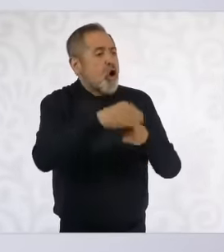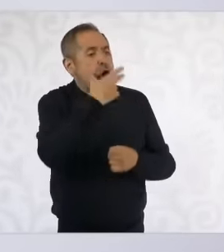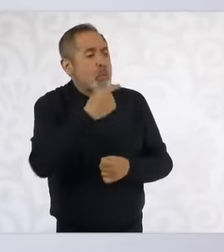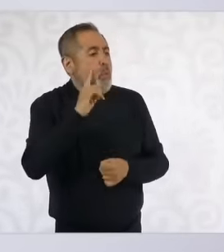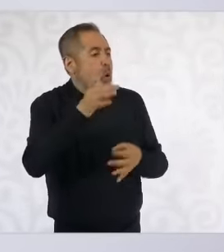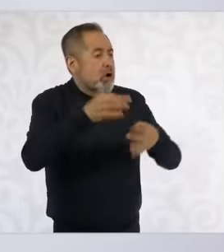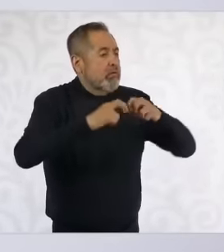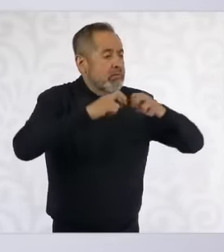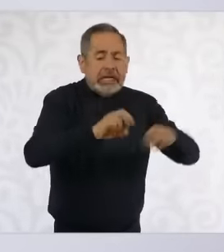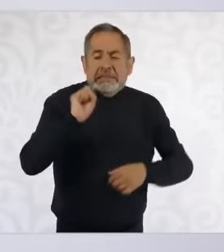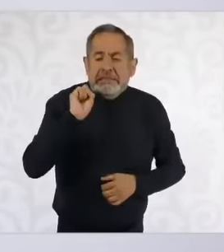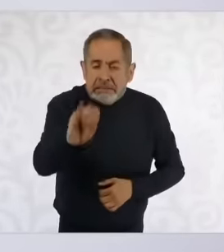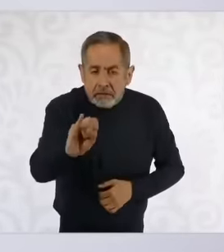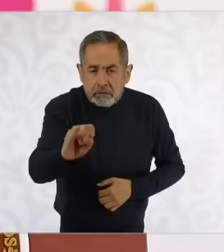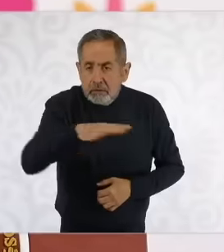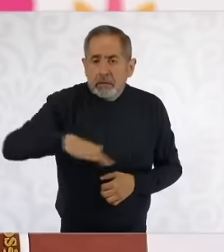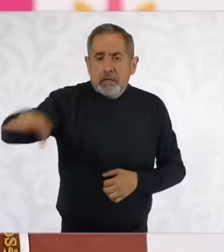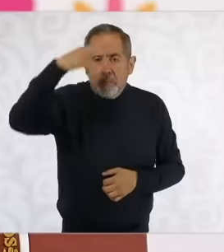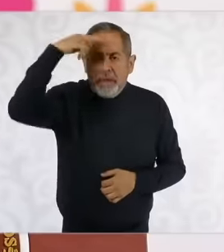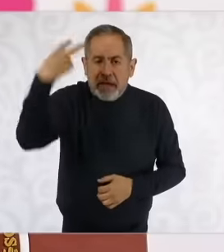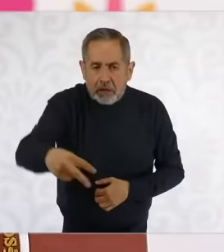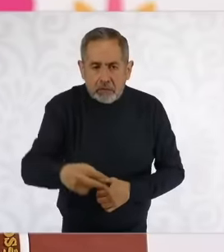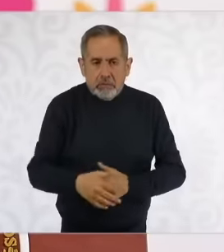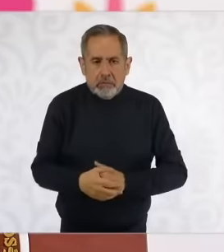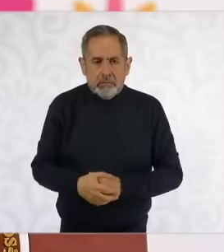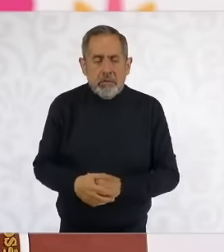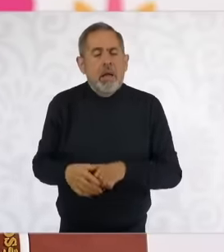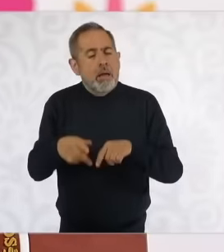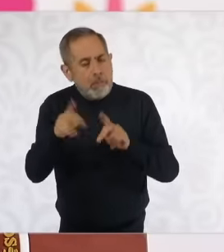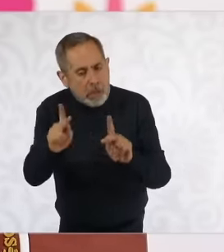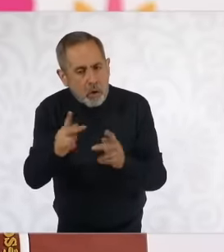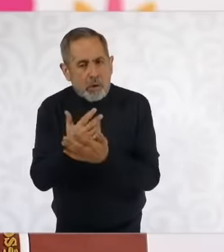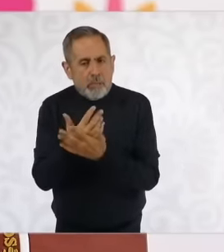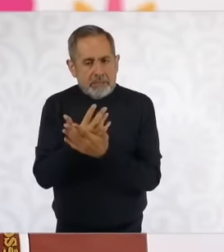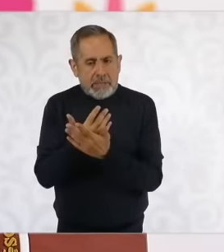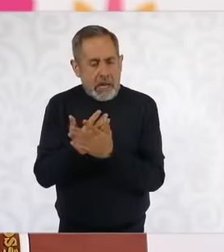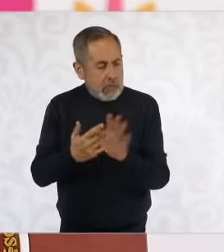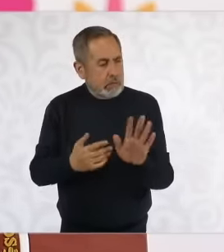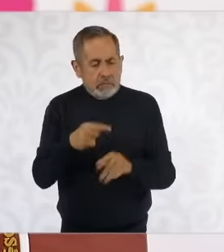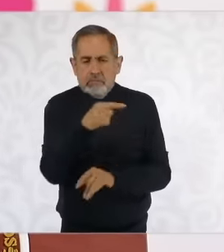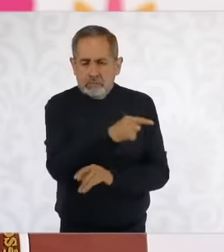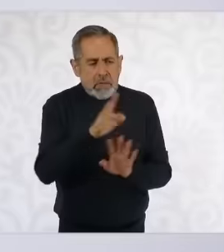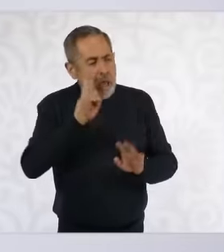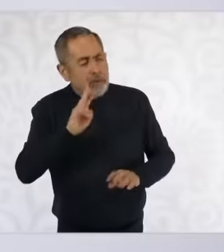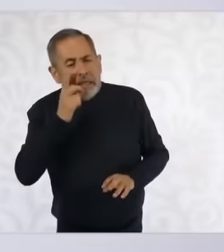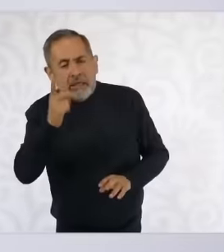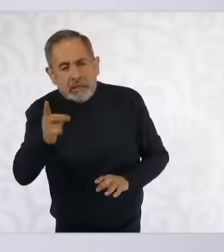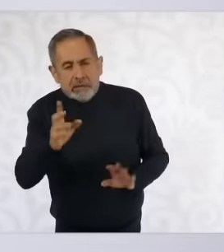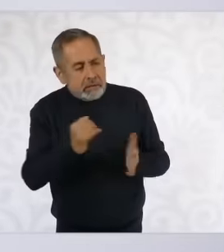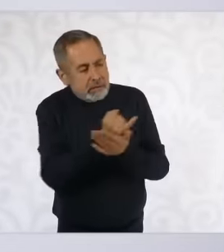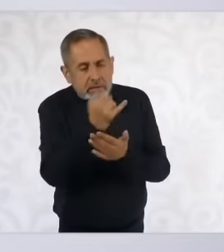magistrate judges and ministers next year but we are going to see what the court decides but if it is